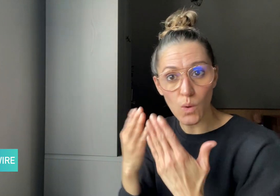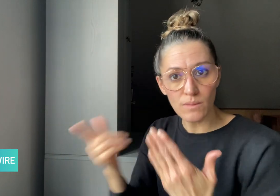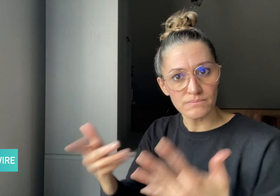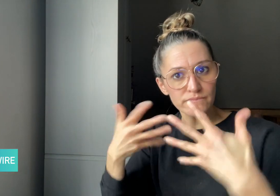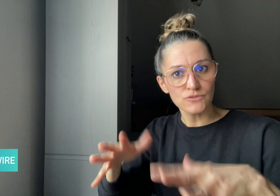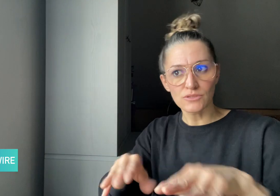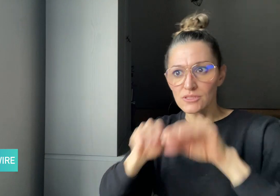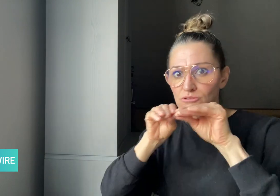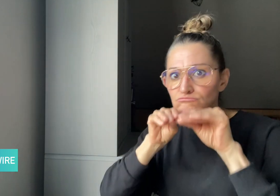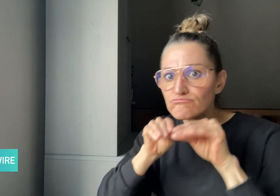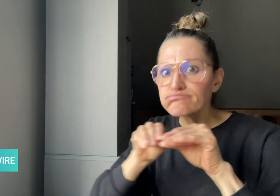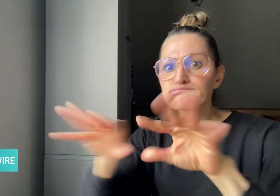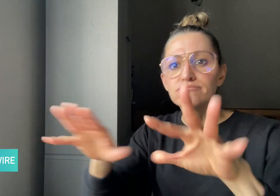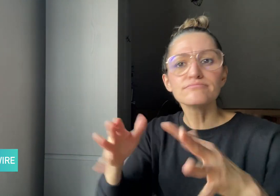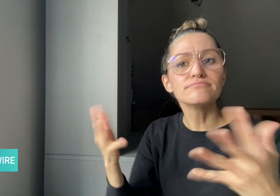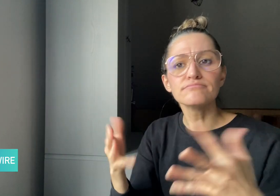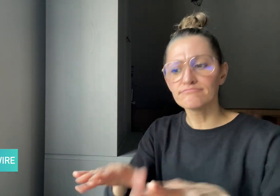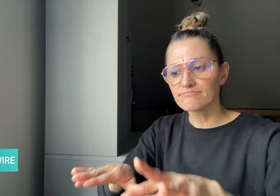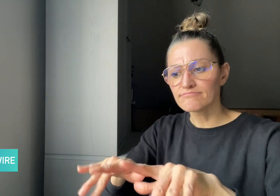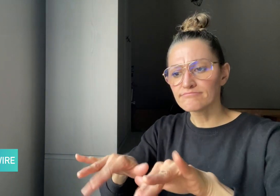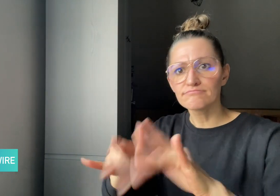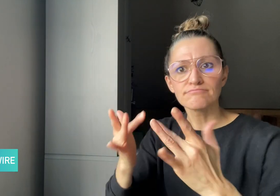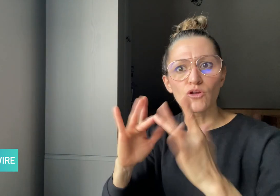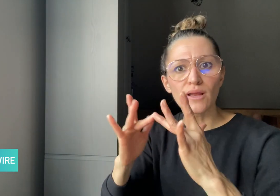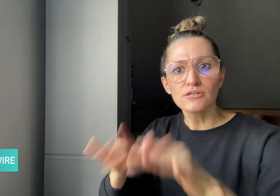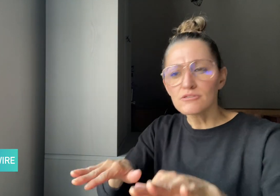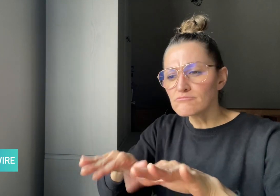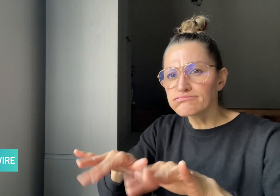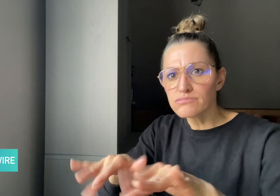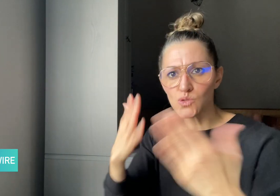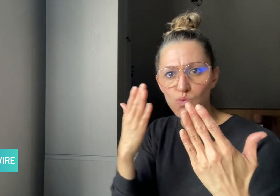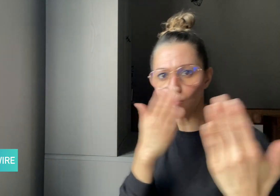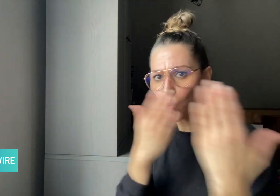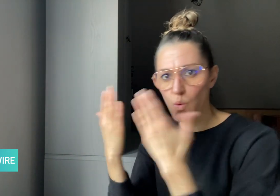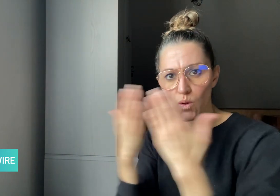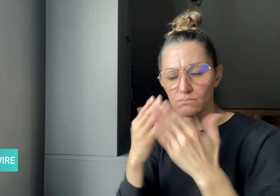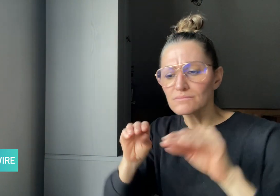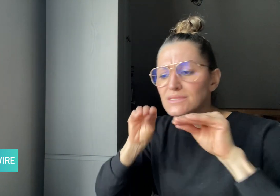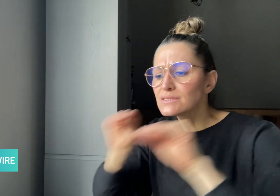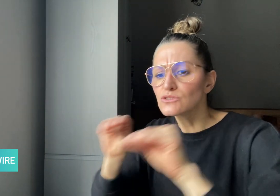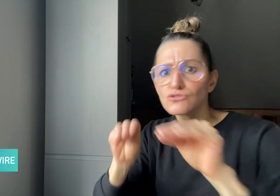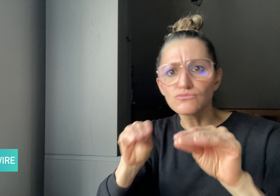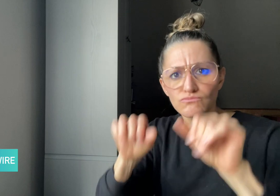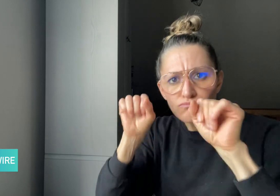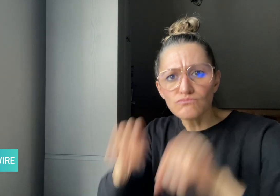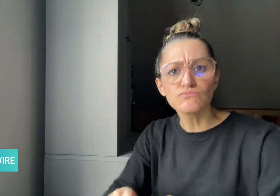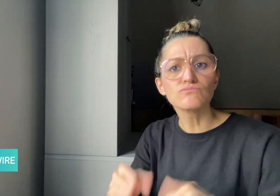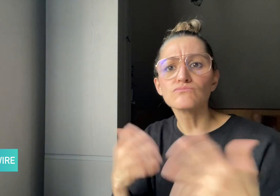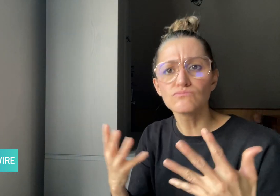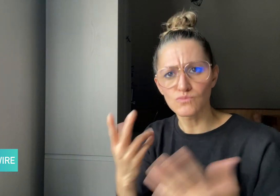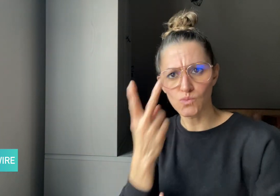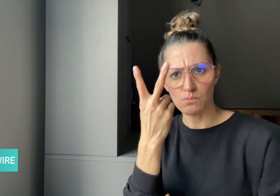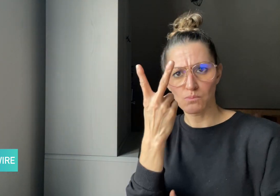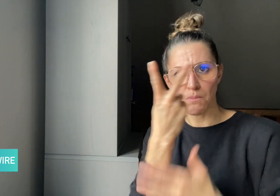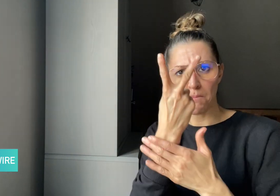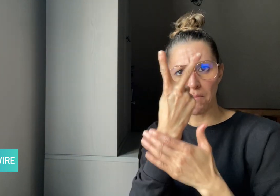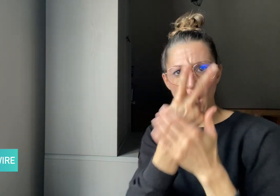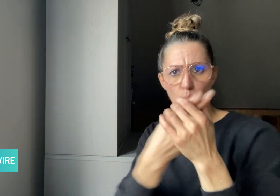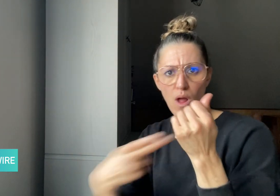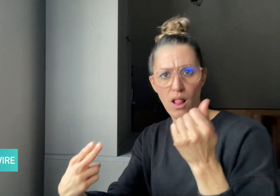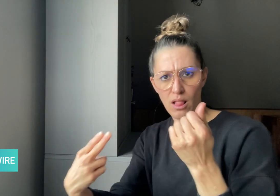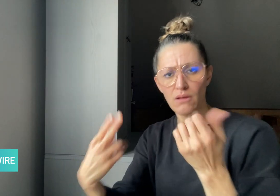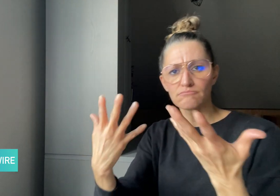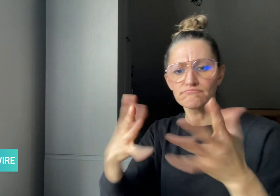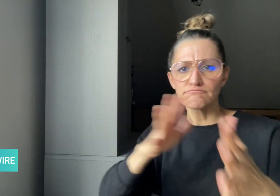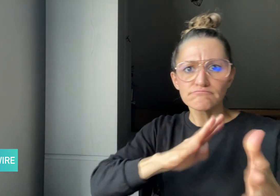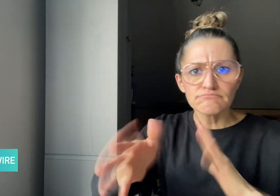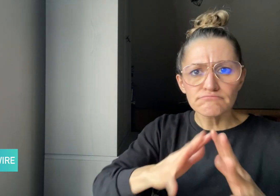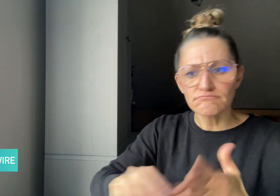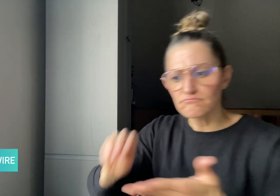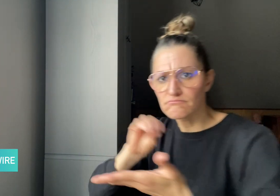offering bilingual courses in English, mathematics,